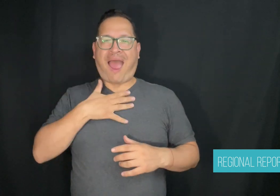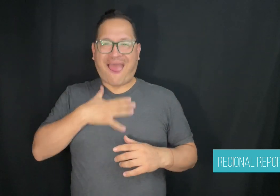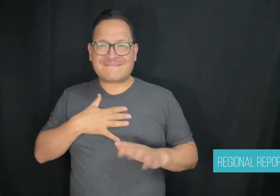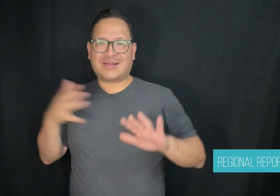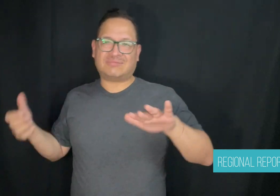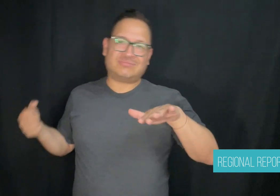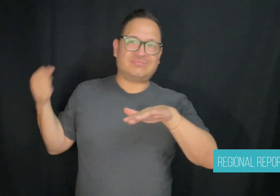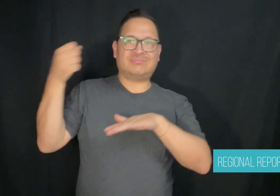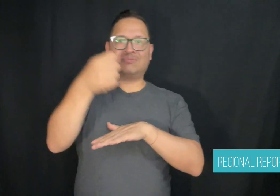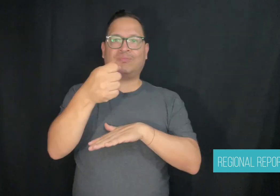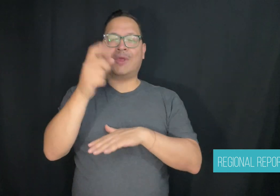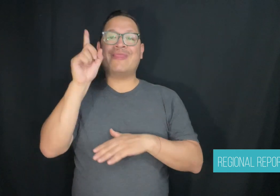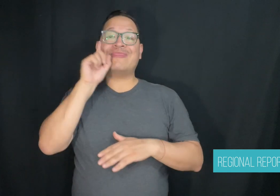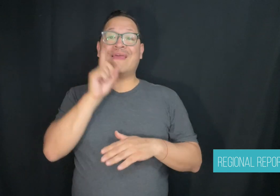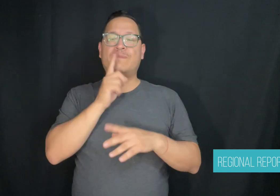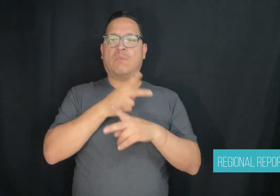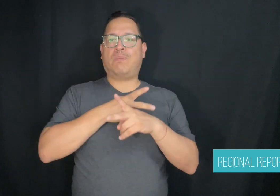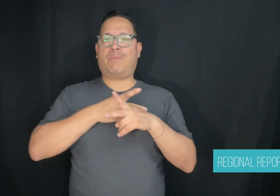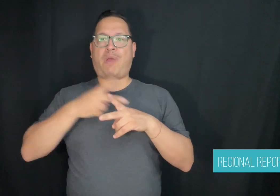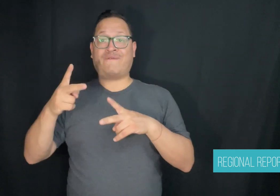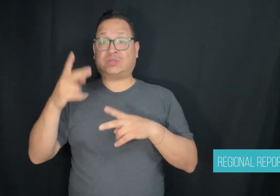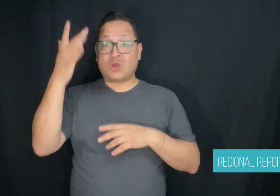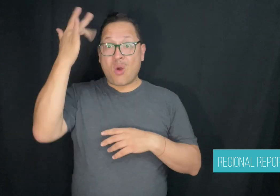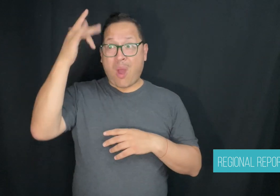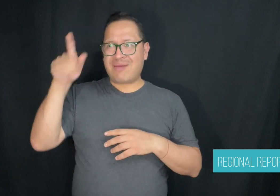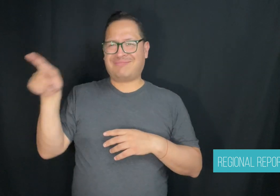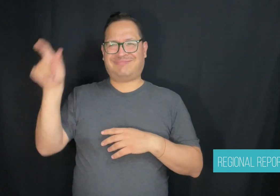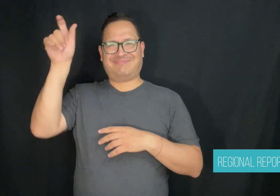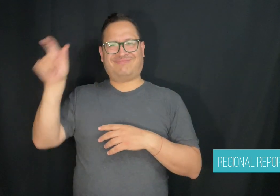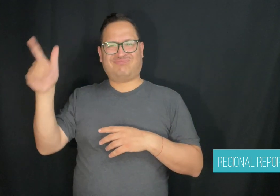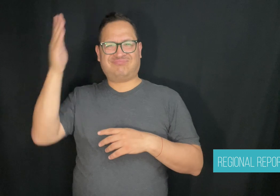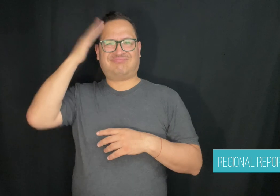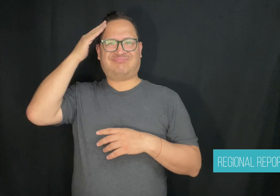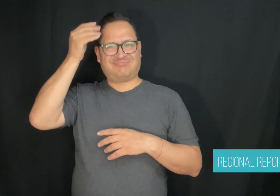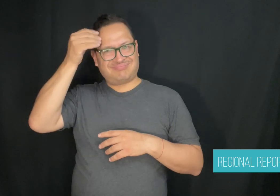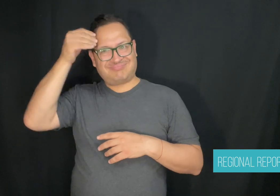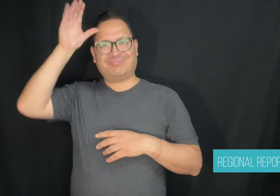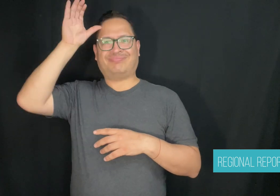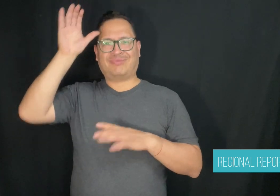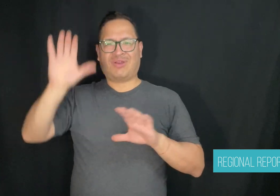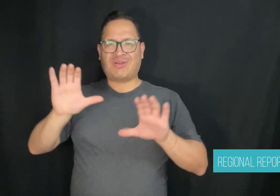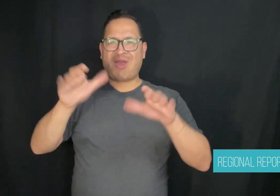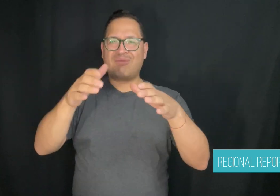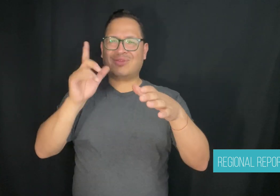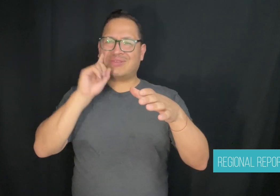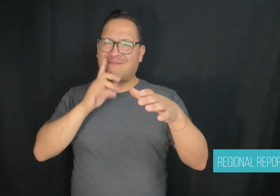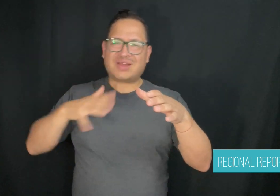is a member of the Deaf community and uses ASL as their first language.